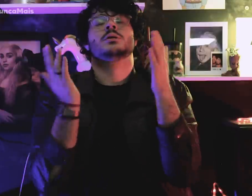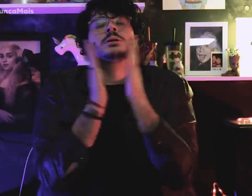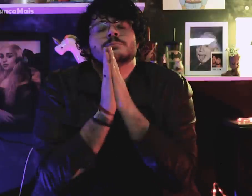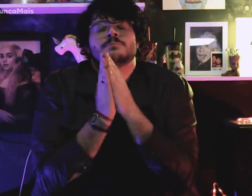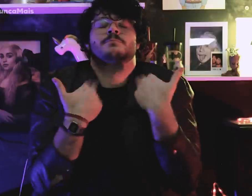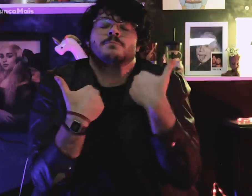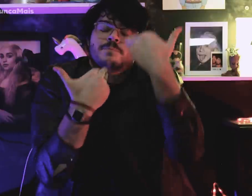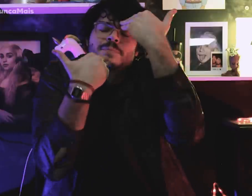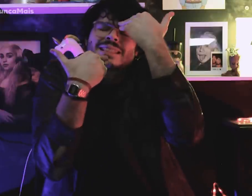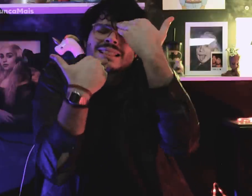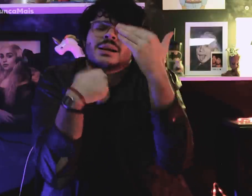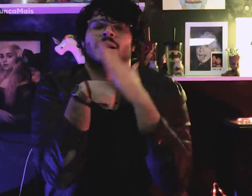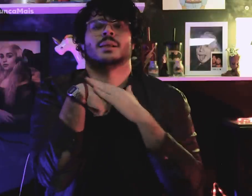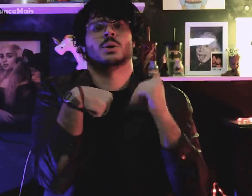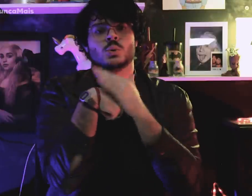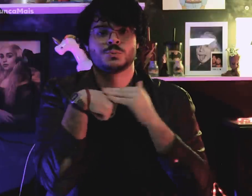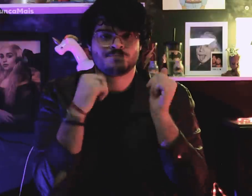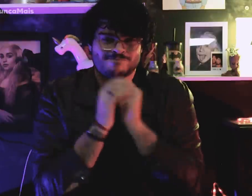Agradeço com todo carinho!